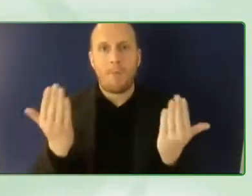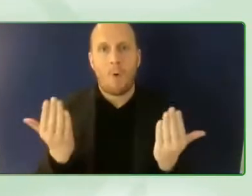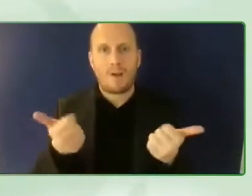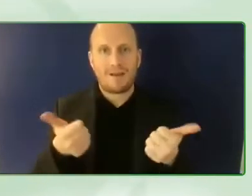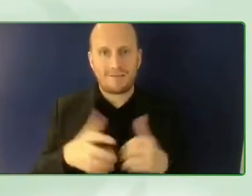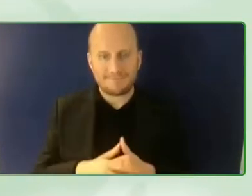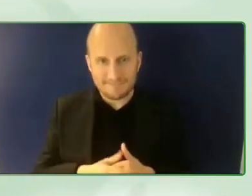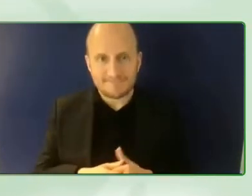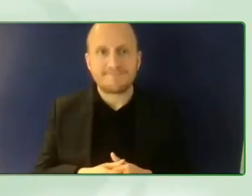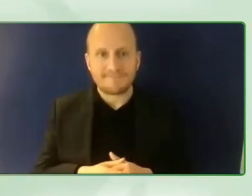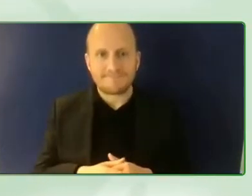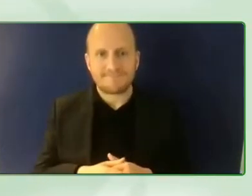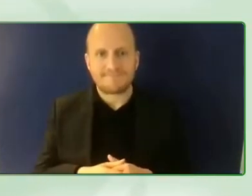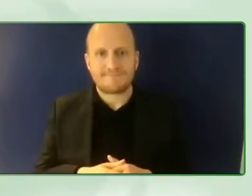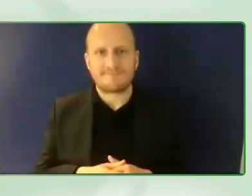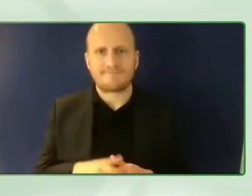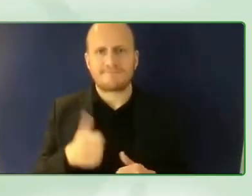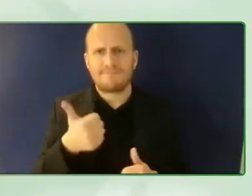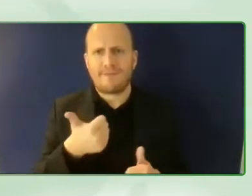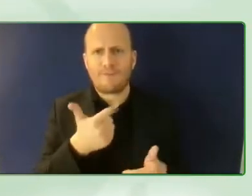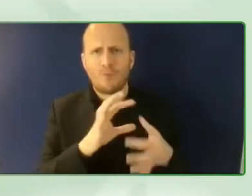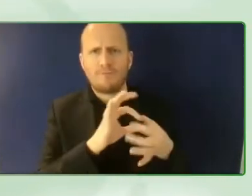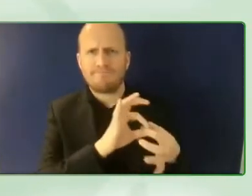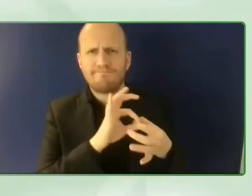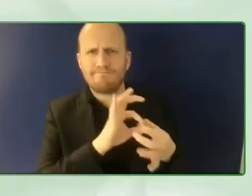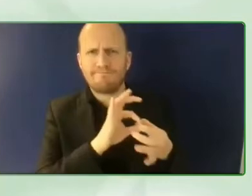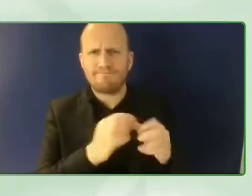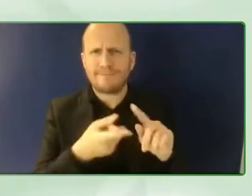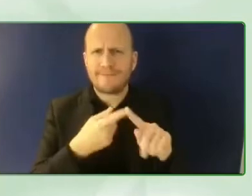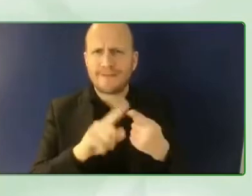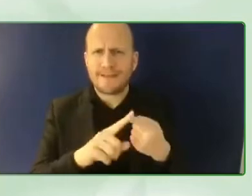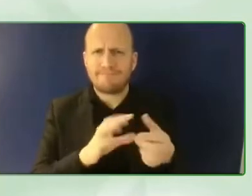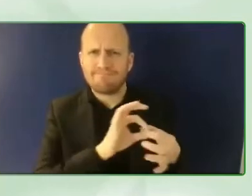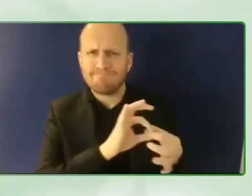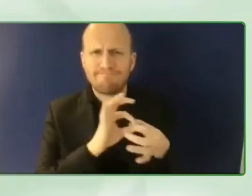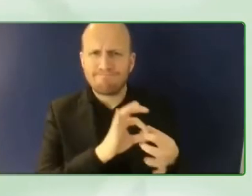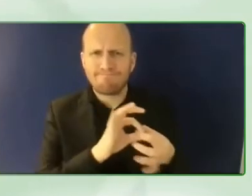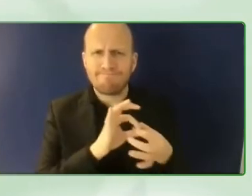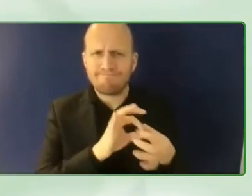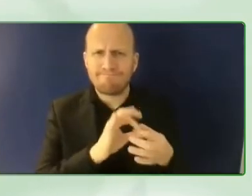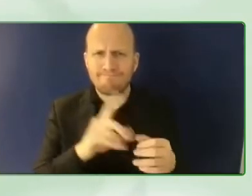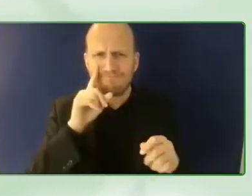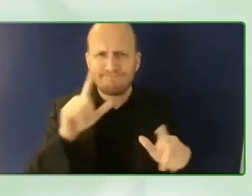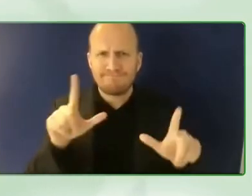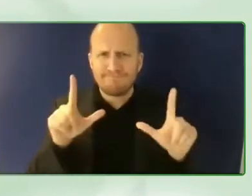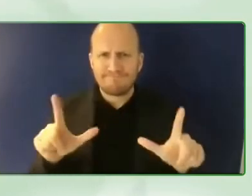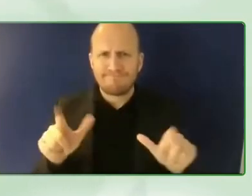good friends of us here together with me on the screen i'm welcoming Yuval Wagner the chairman